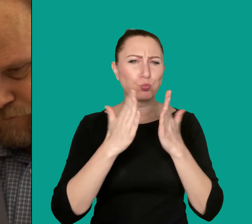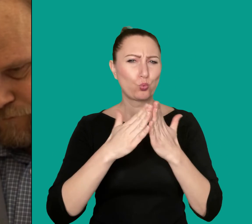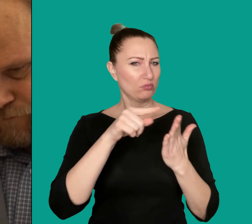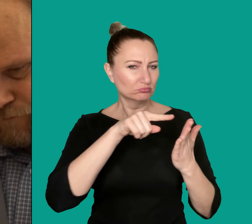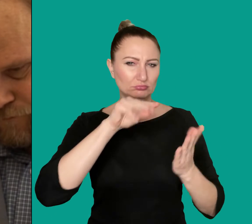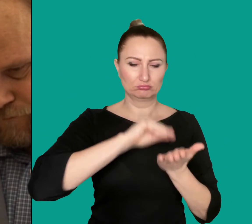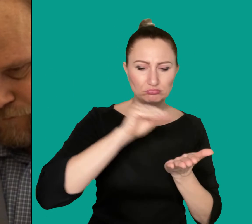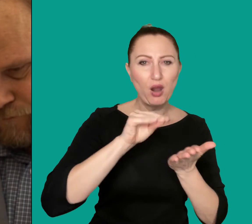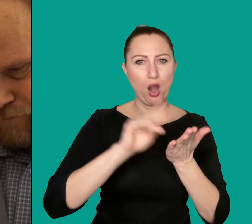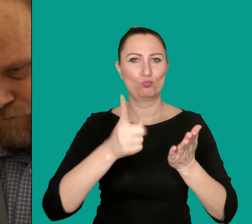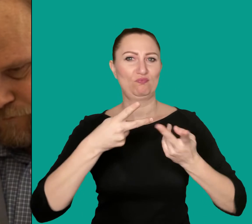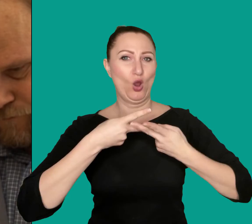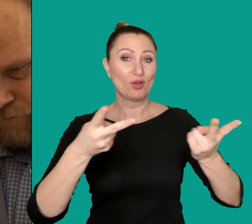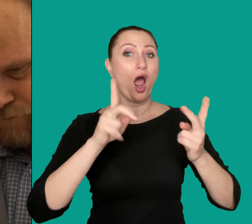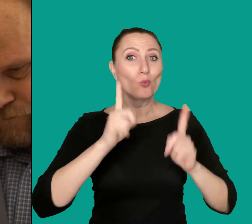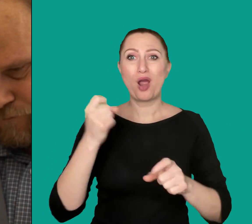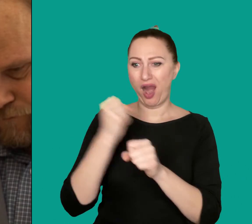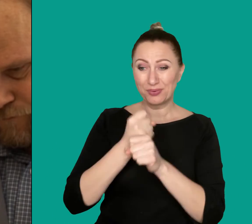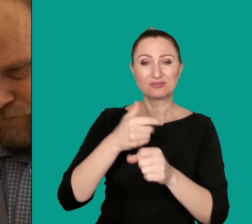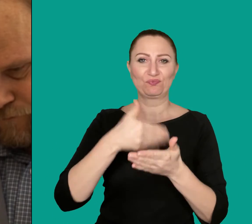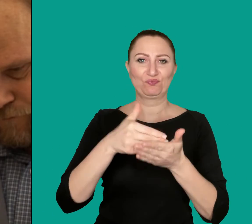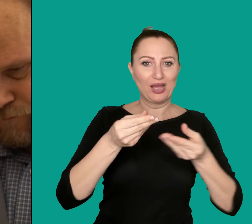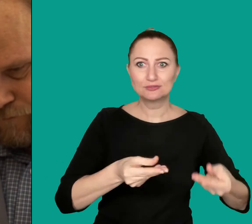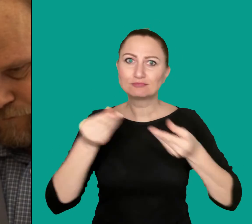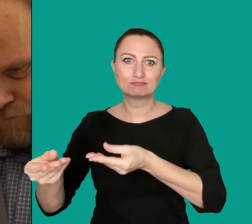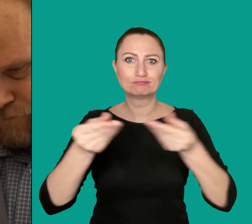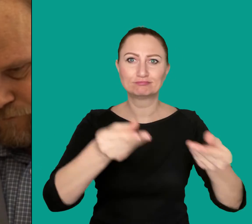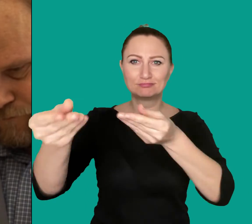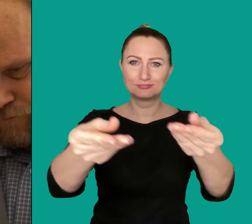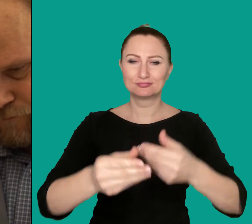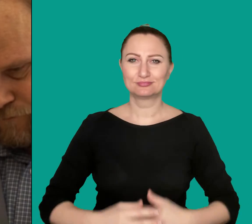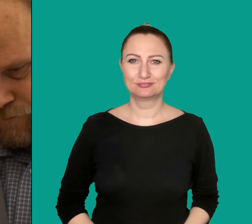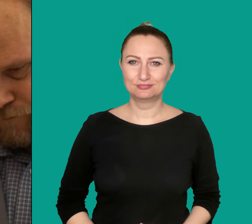to write and publish several books. And he’s working on others.